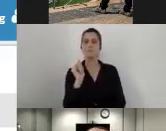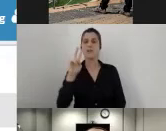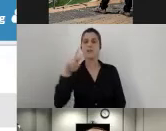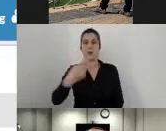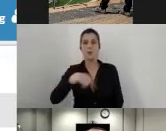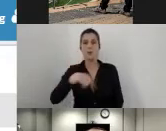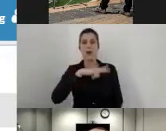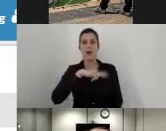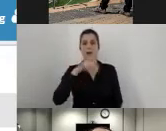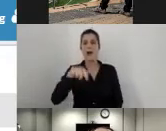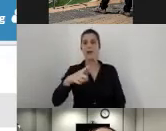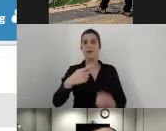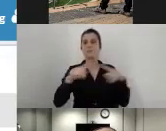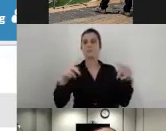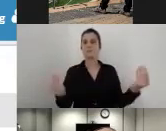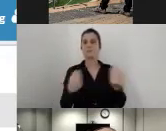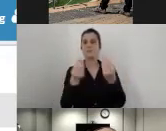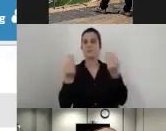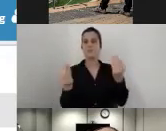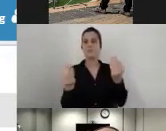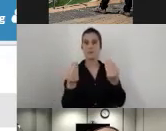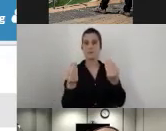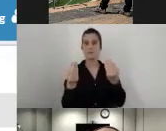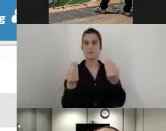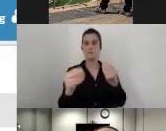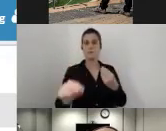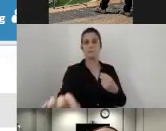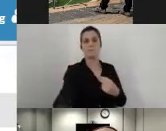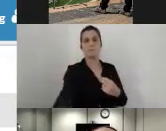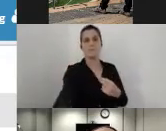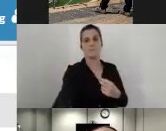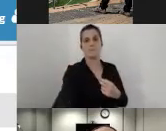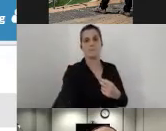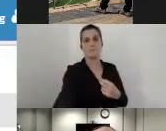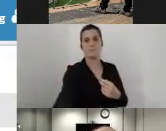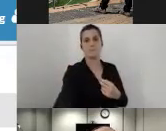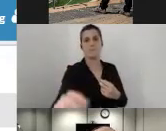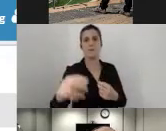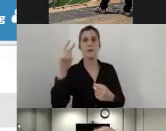that is the technical aspects or the development of